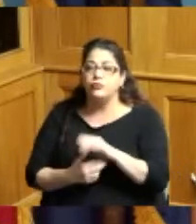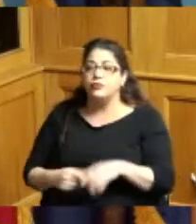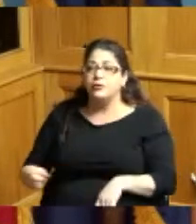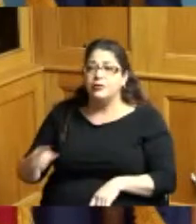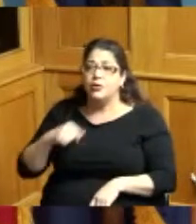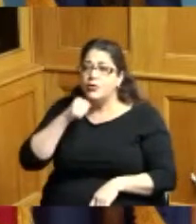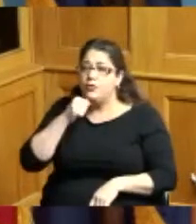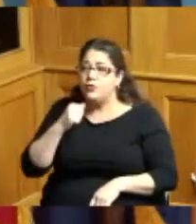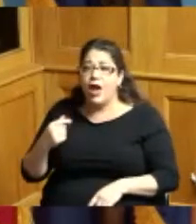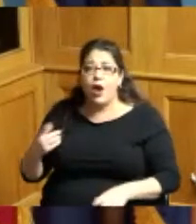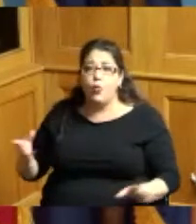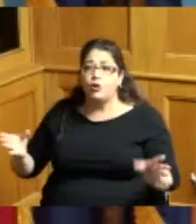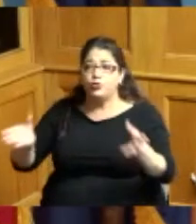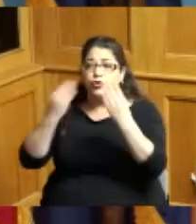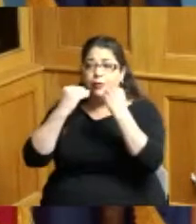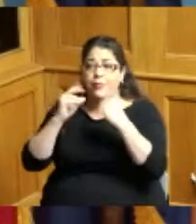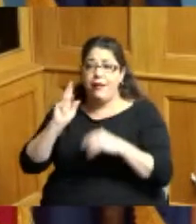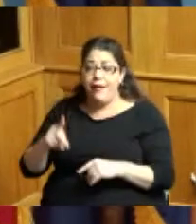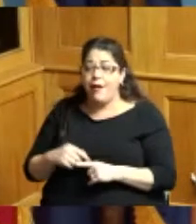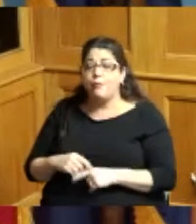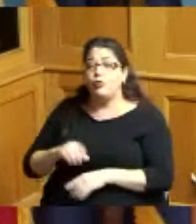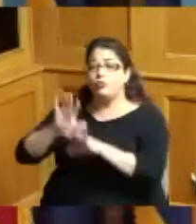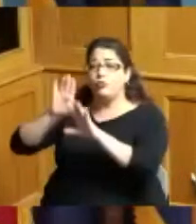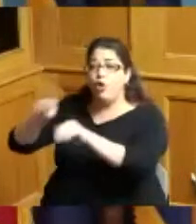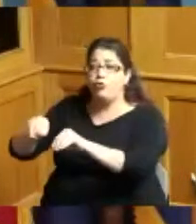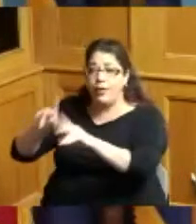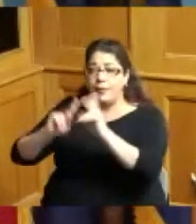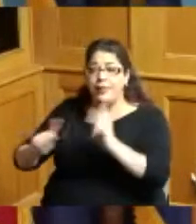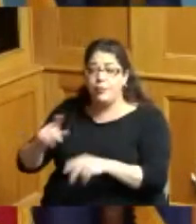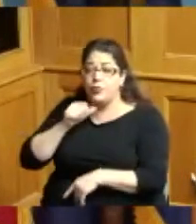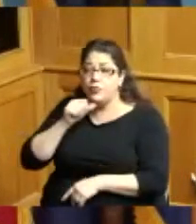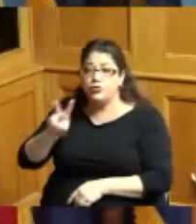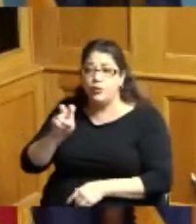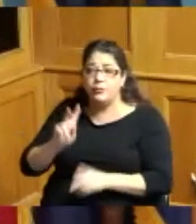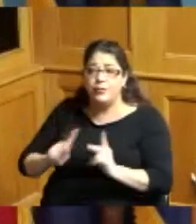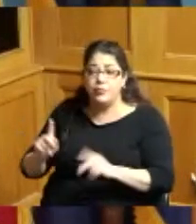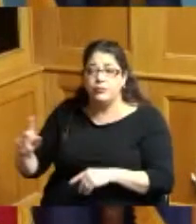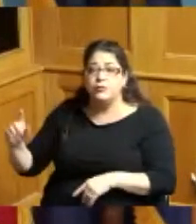me down you shutting down the 200,000 people that sent me here to shake it up and do it different